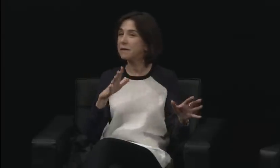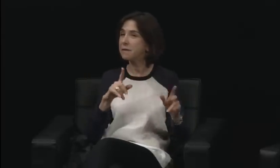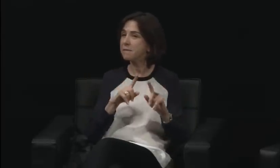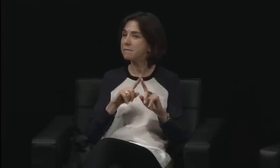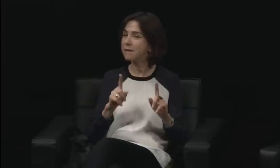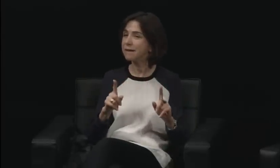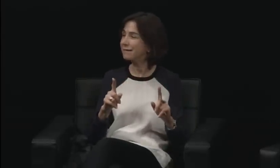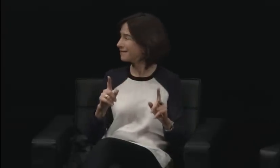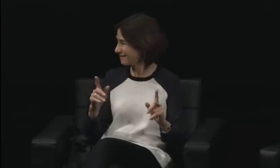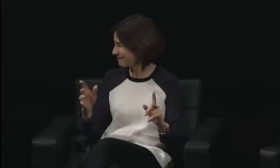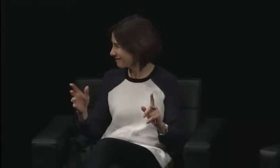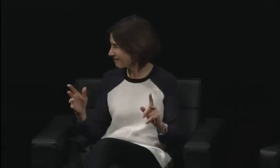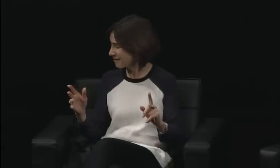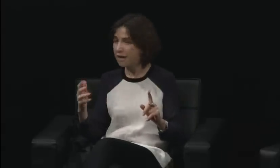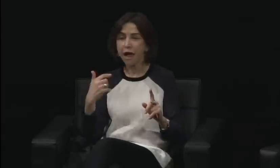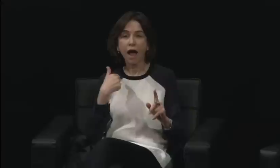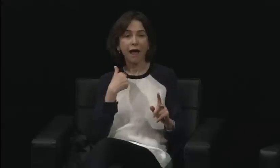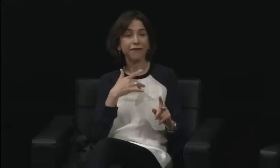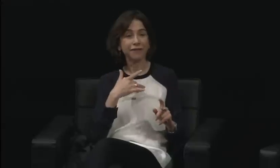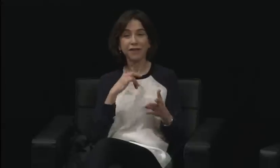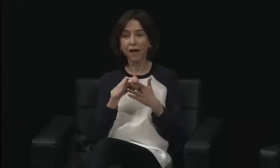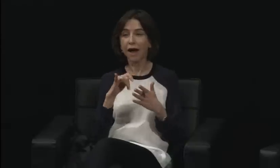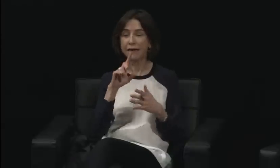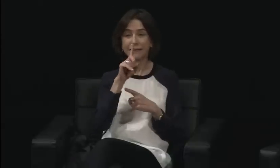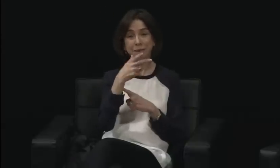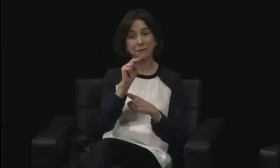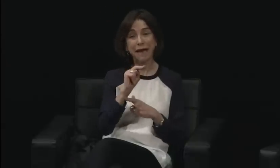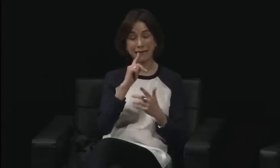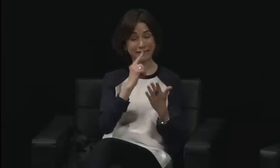that you think other people need to be aware of?